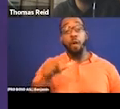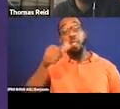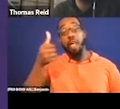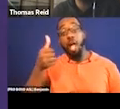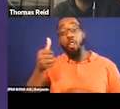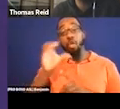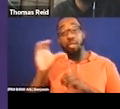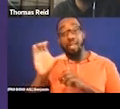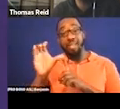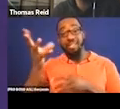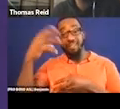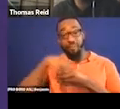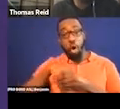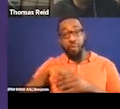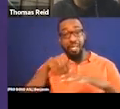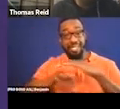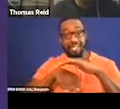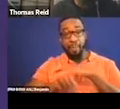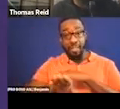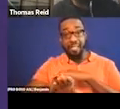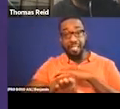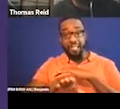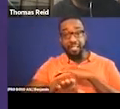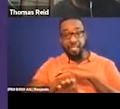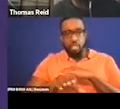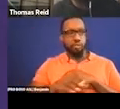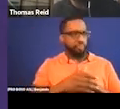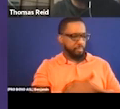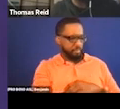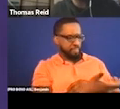description -- oh, that's my jaws, excuse me -- audio